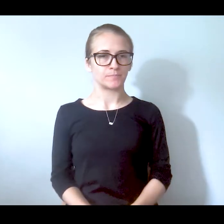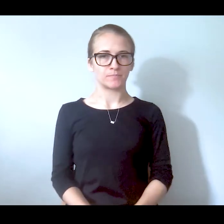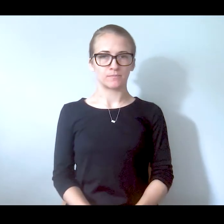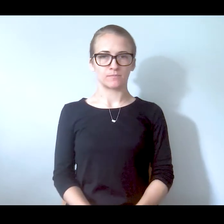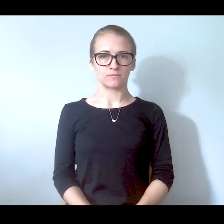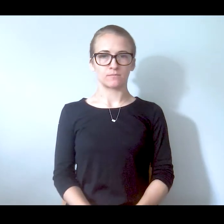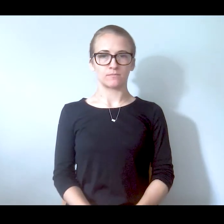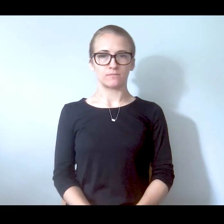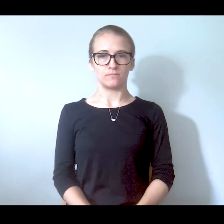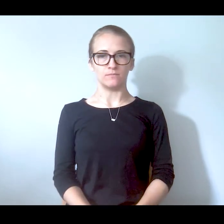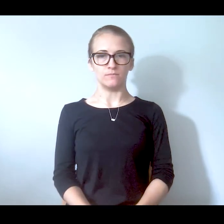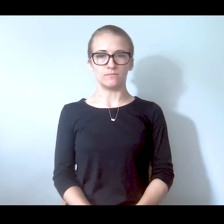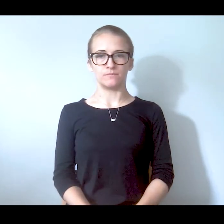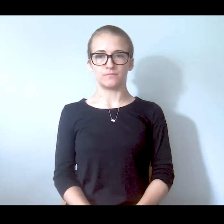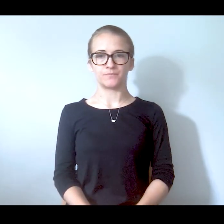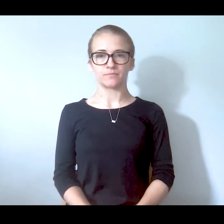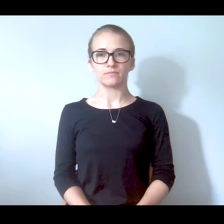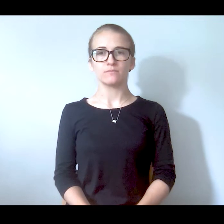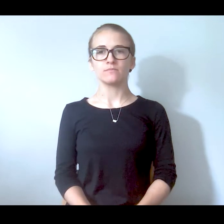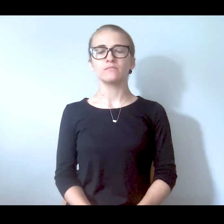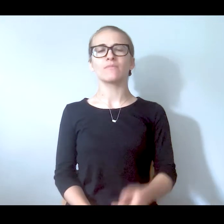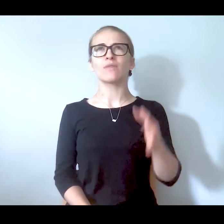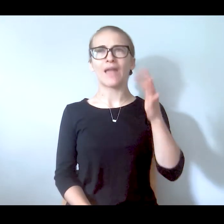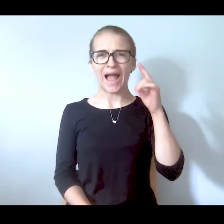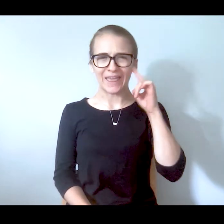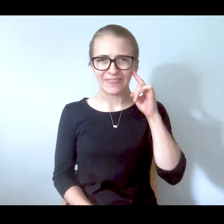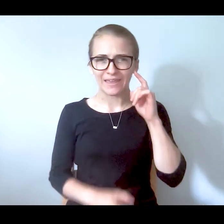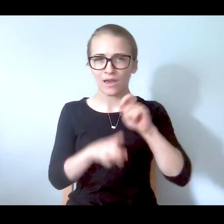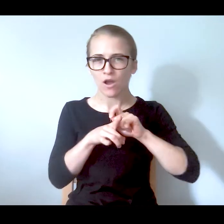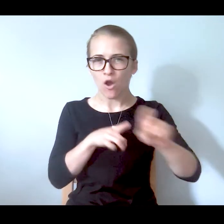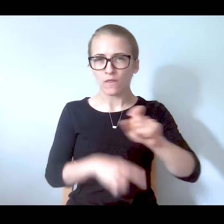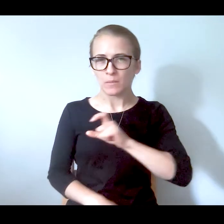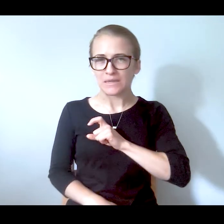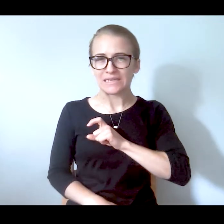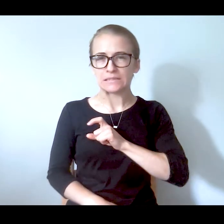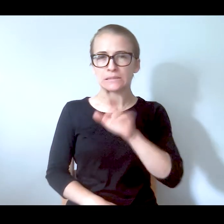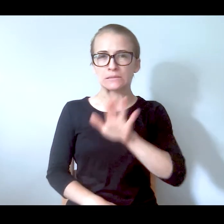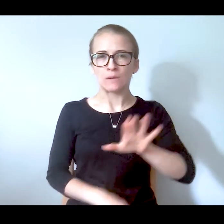They have had, I believe, to call the police less than 1 percent in all the 30 years that